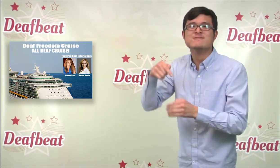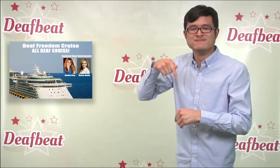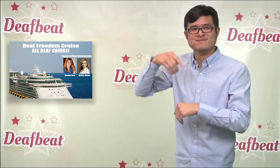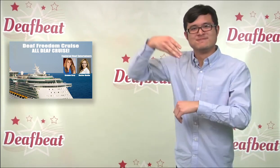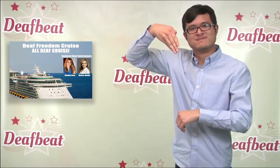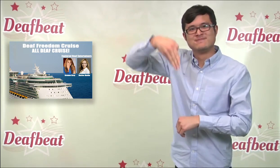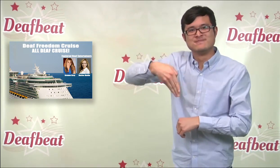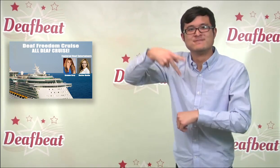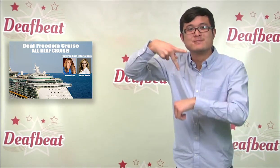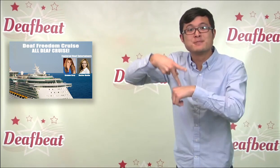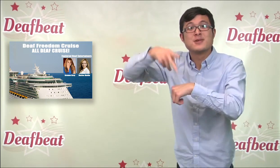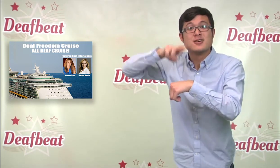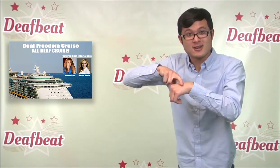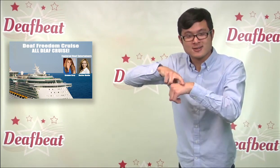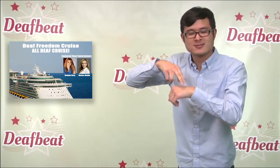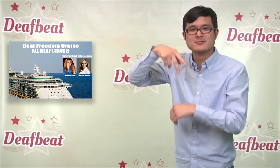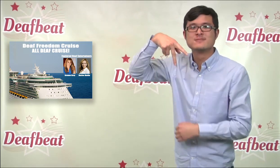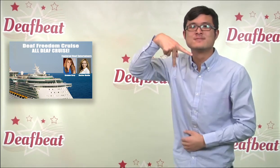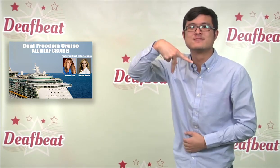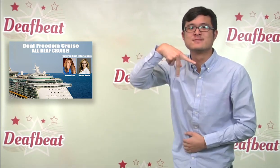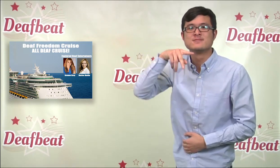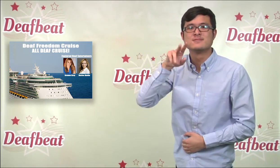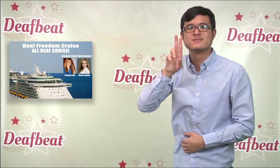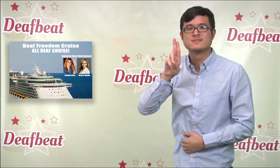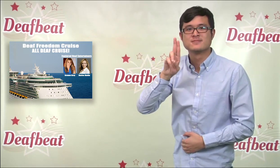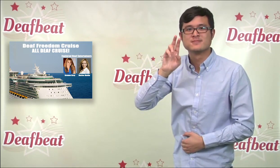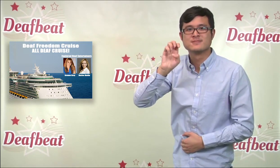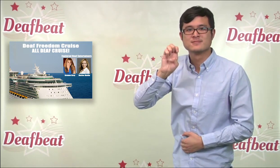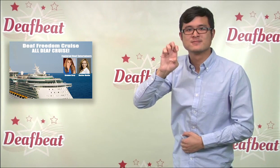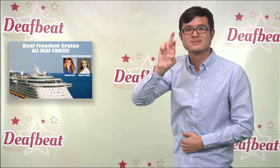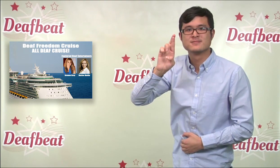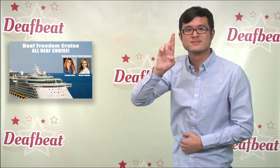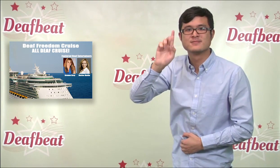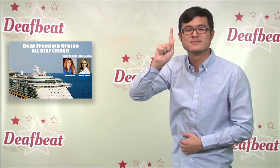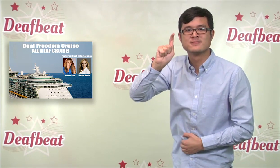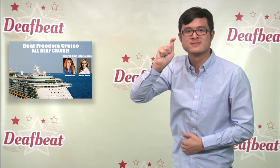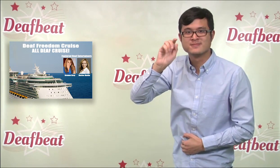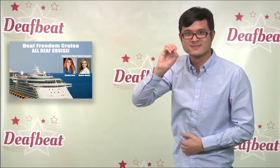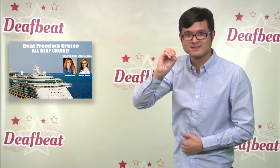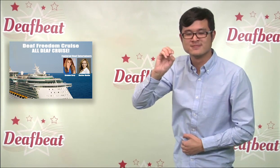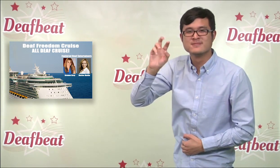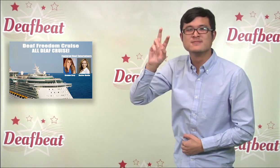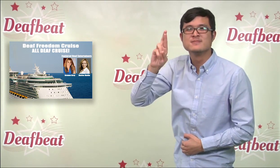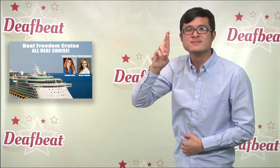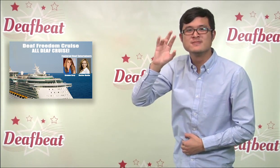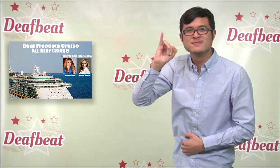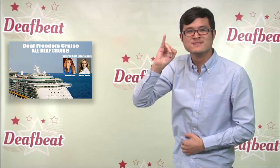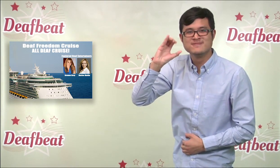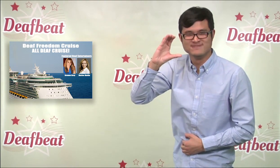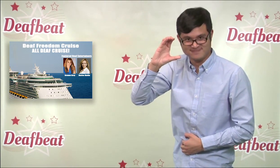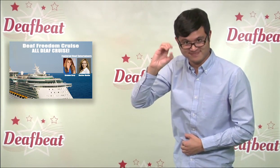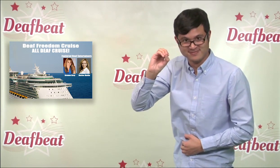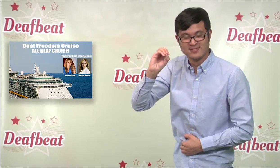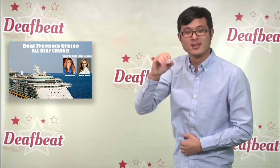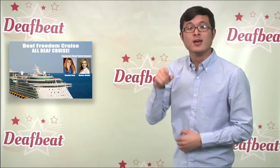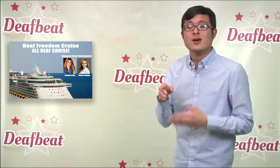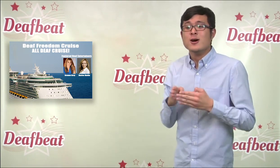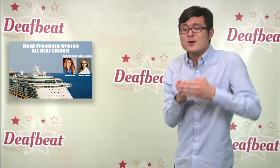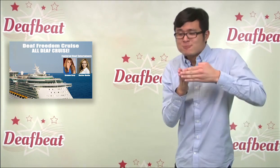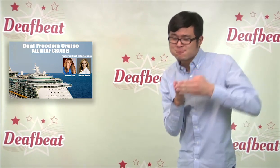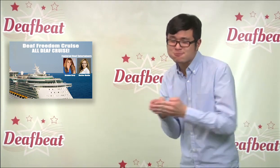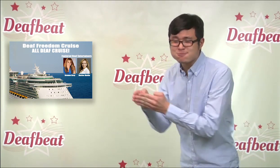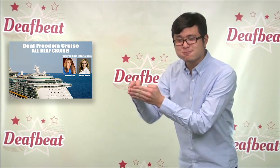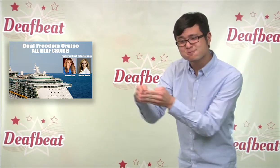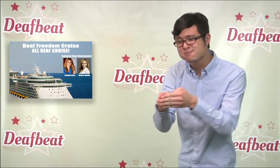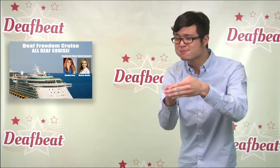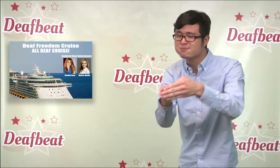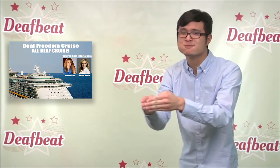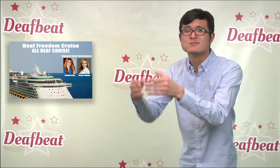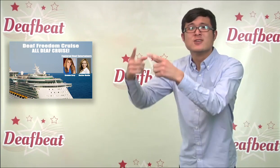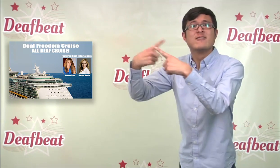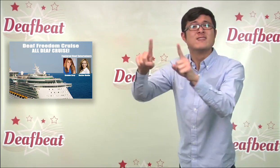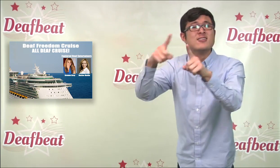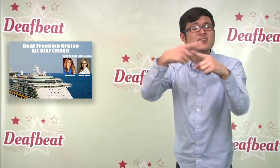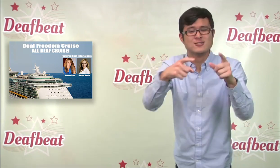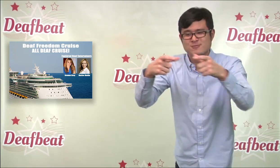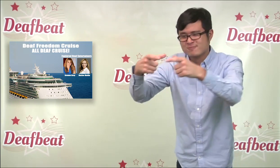in Puerto Rico and travel to several Caribbean